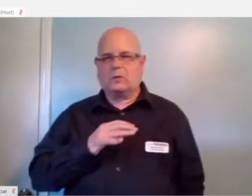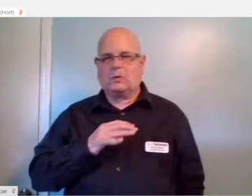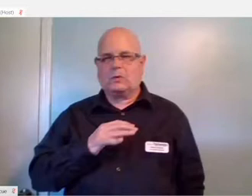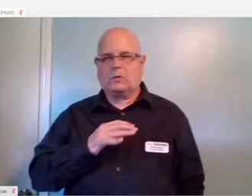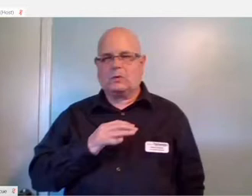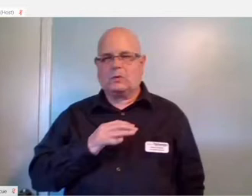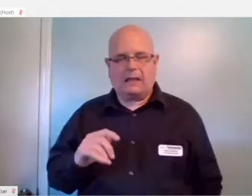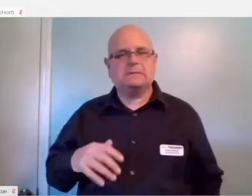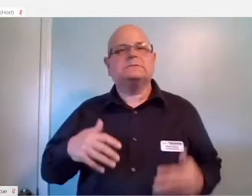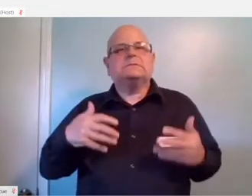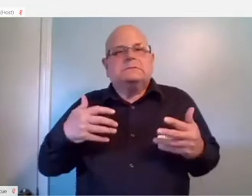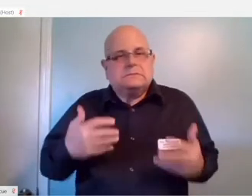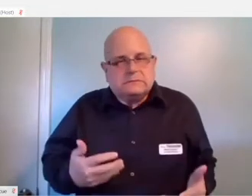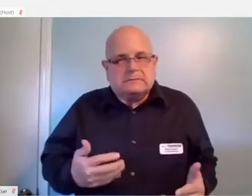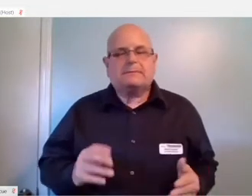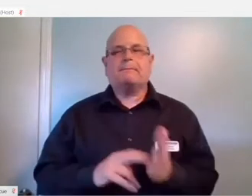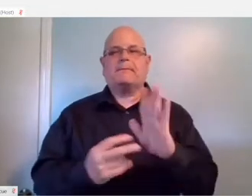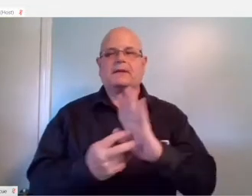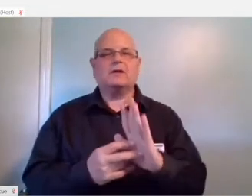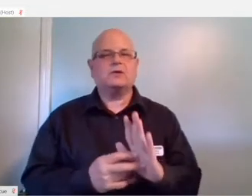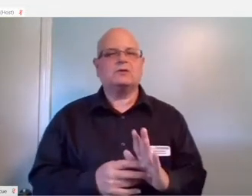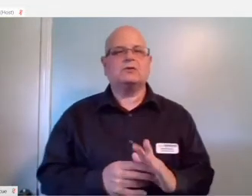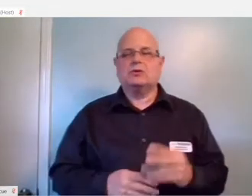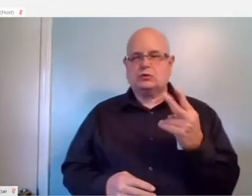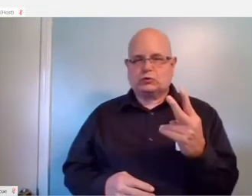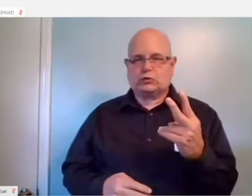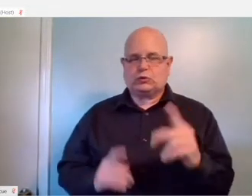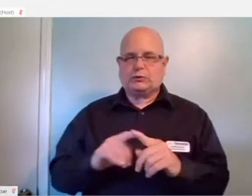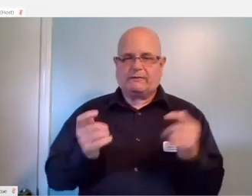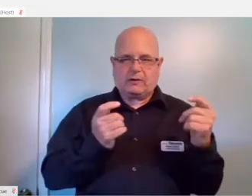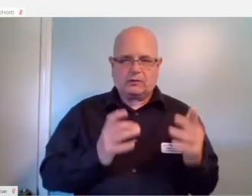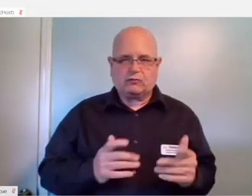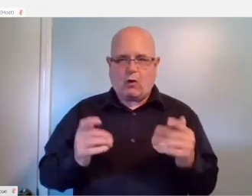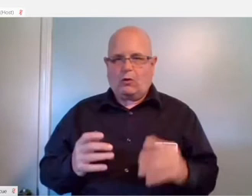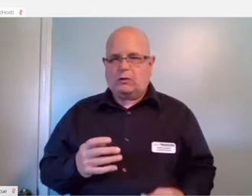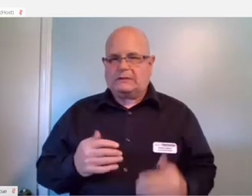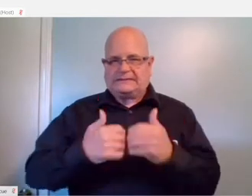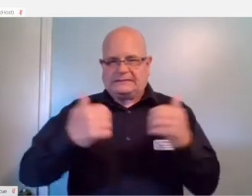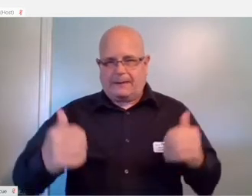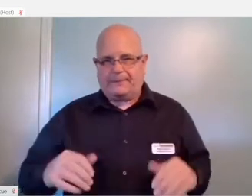So wacko pilot does, it allows you to take two different controllers, two separate controllers